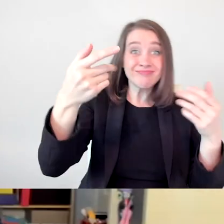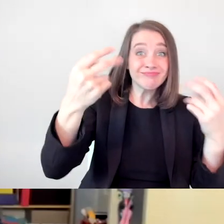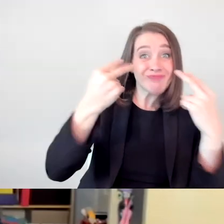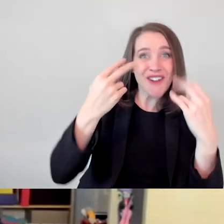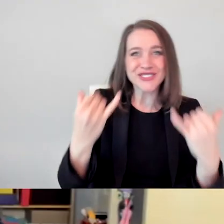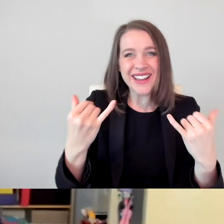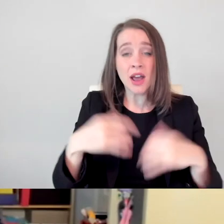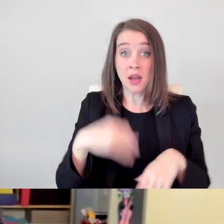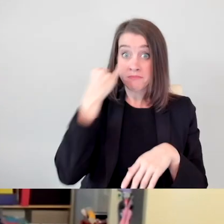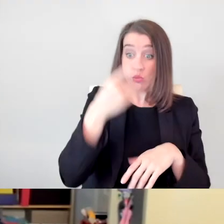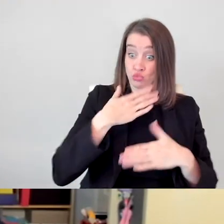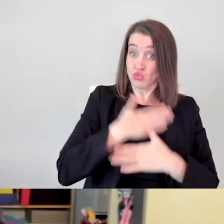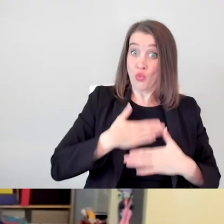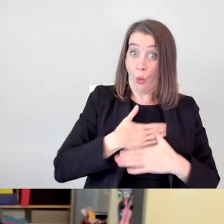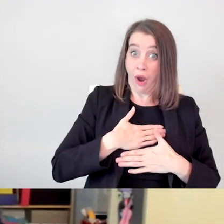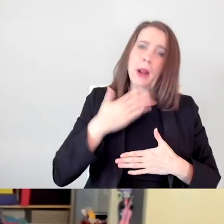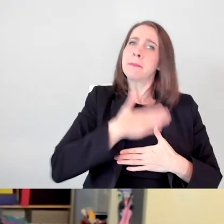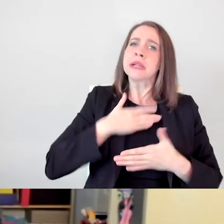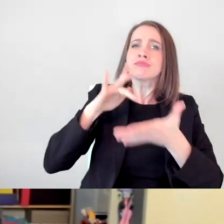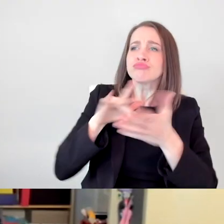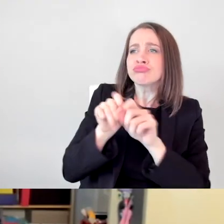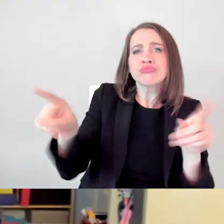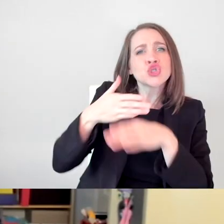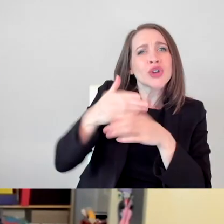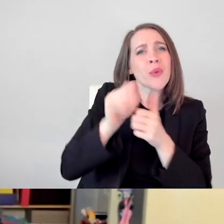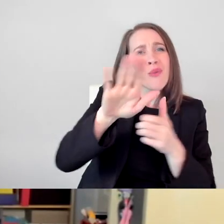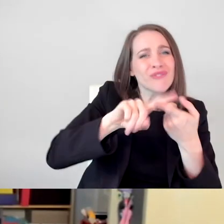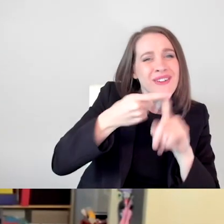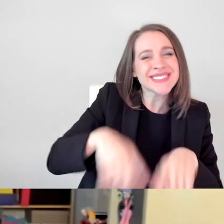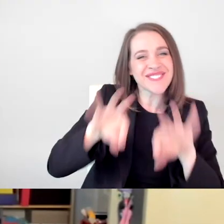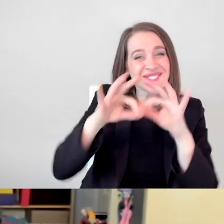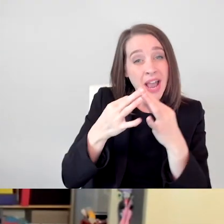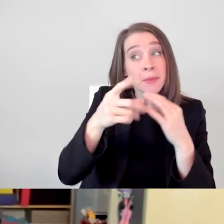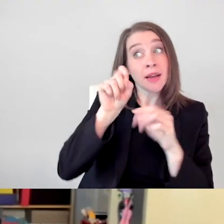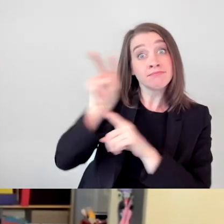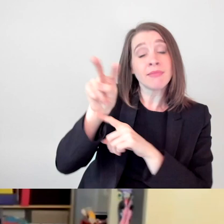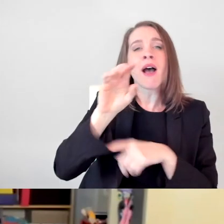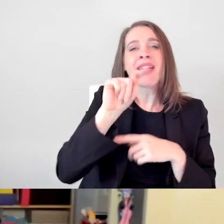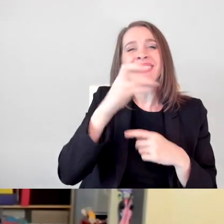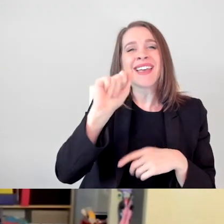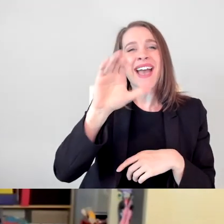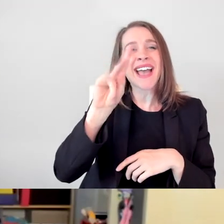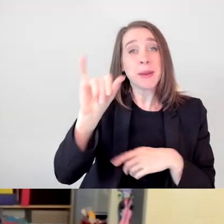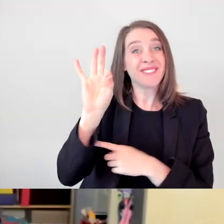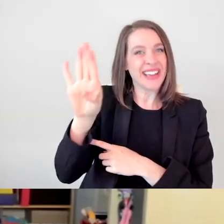If you enjoyed this program, please share it with all your friends and family. It's posted on the Academy's Facebook page and the Academy's